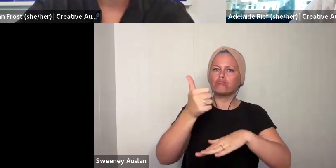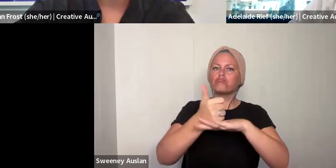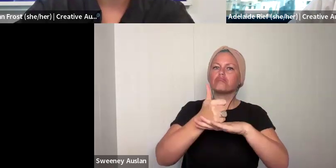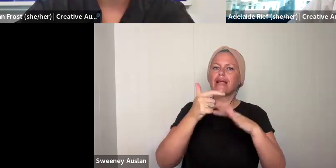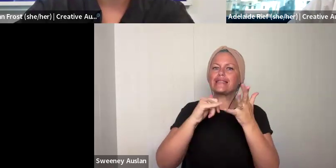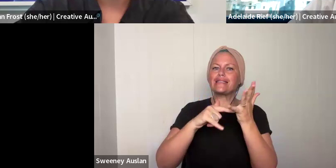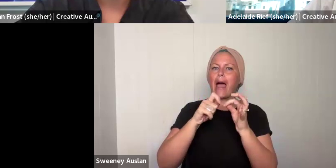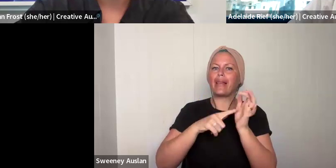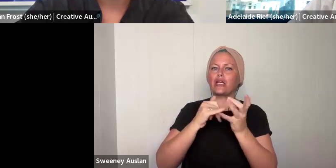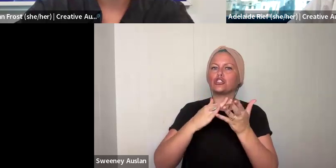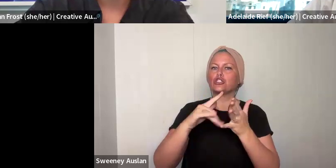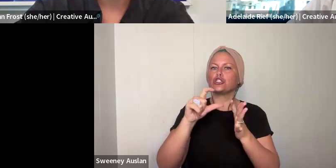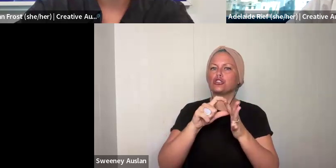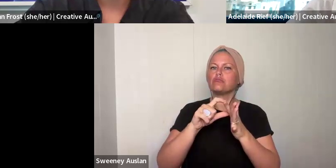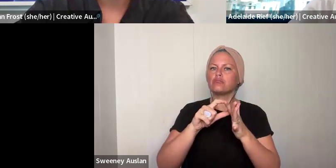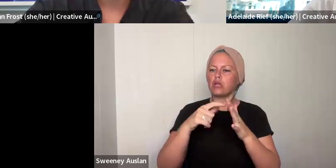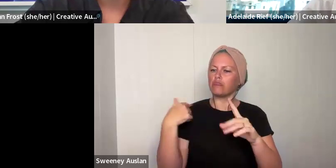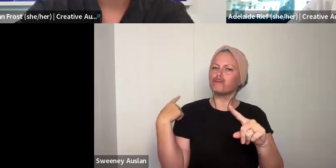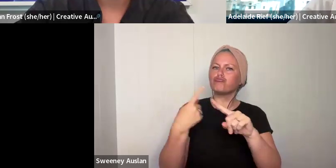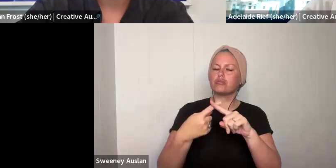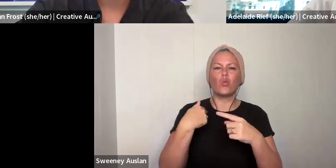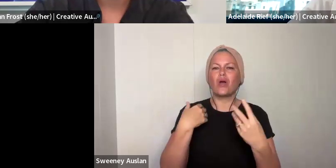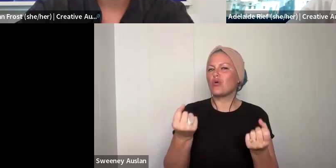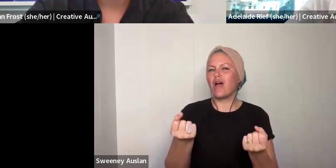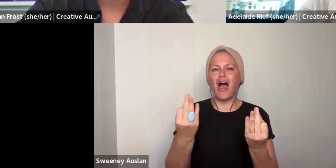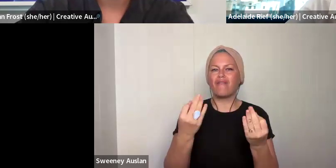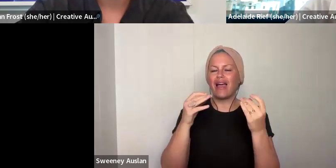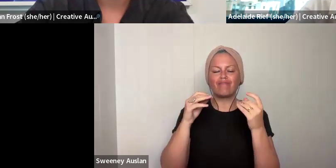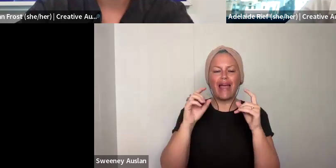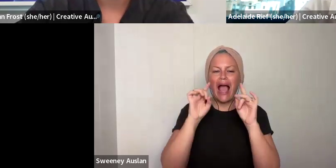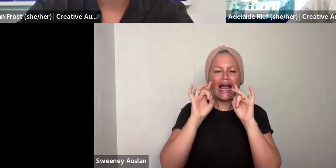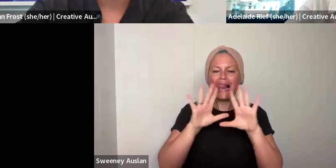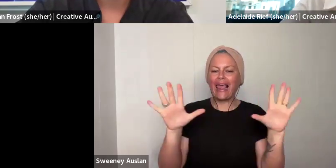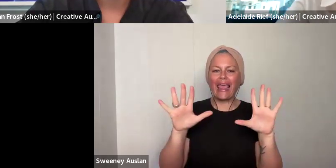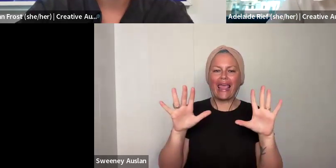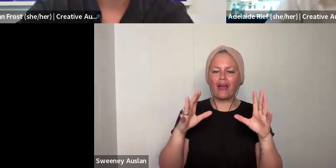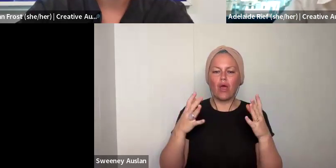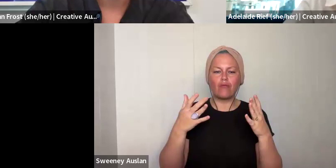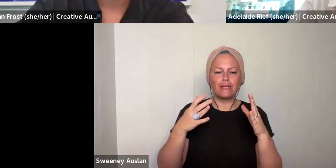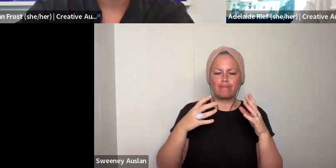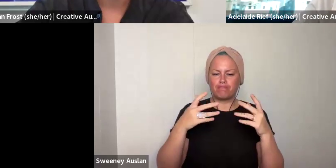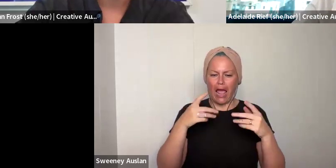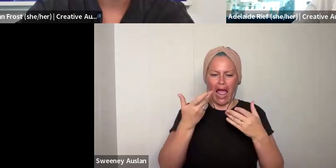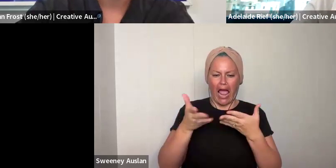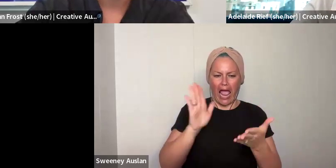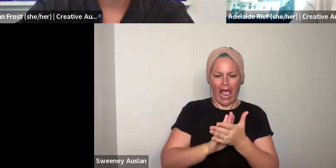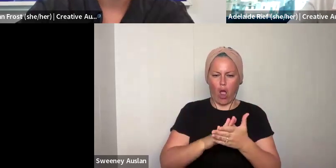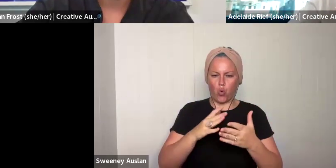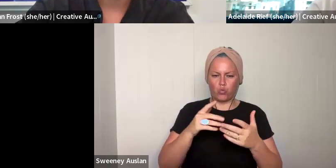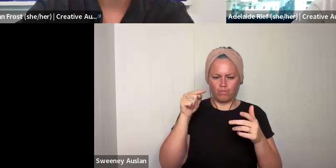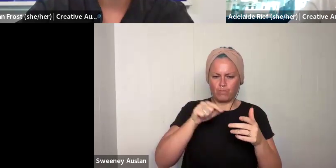identify the career stage you are at. You can say early, mid, or established. We don't have really clear defined definitions of